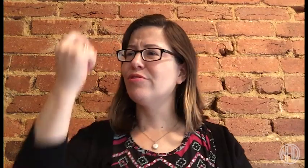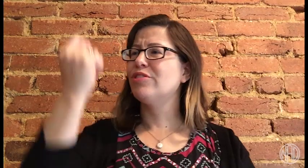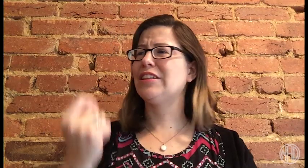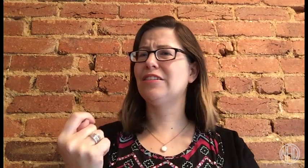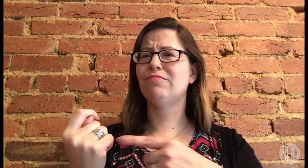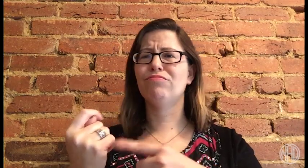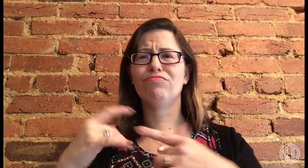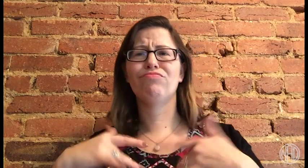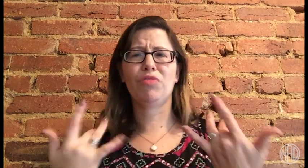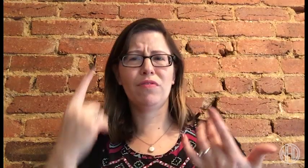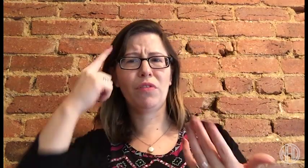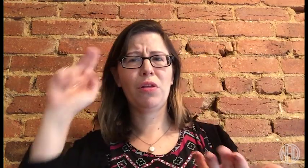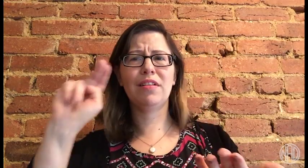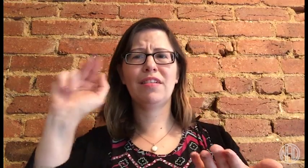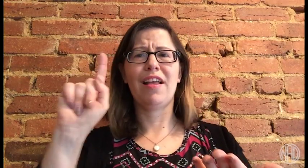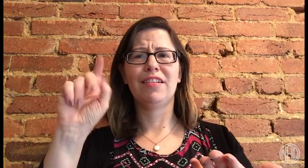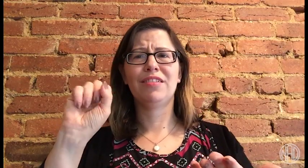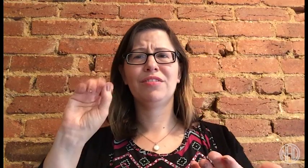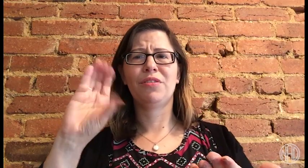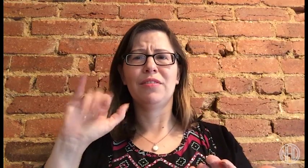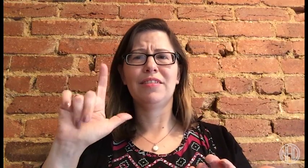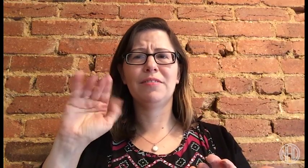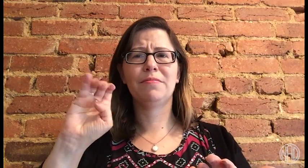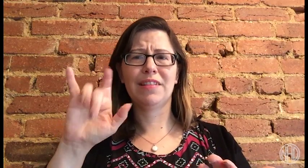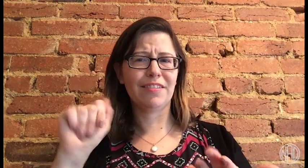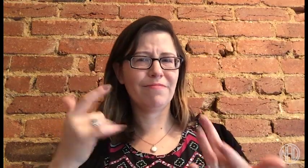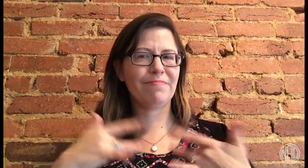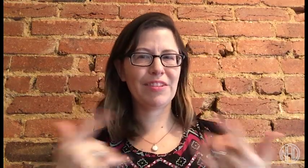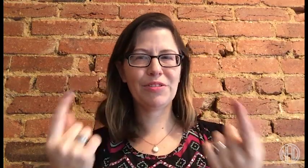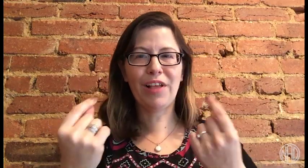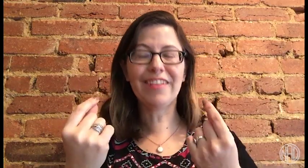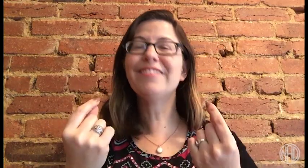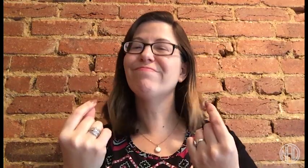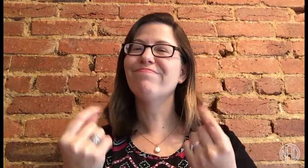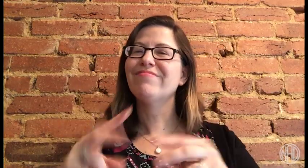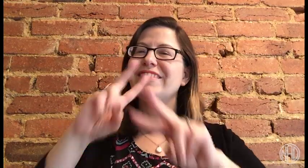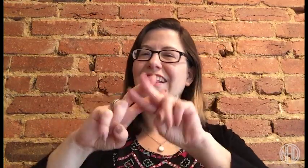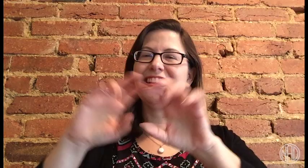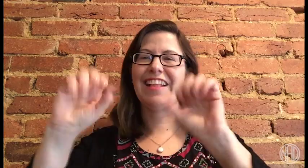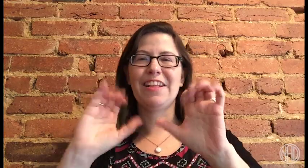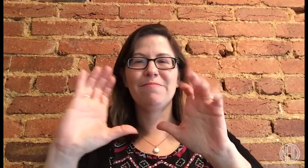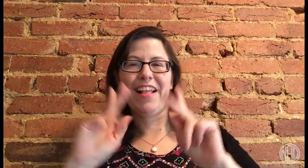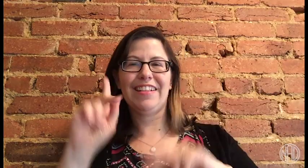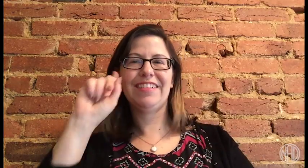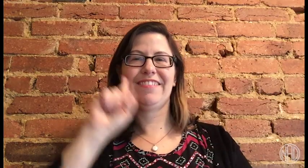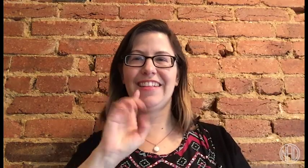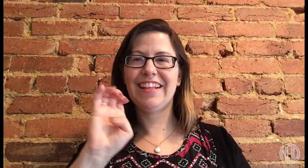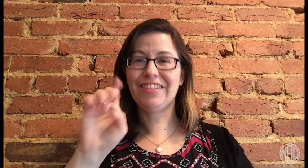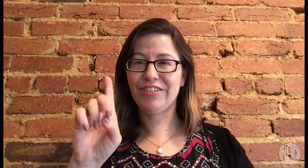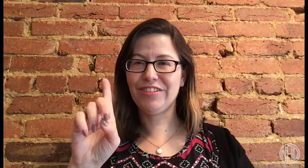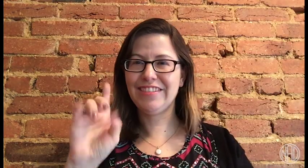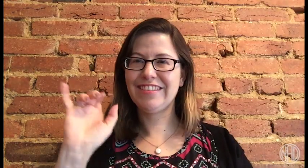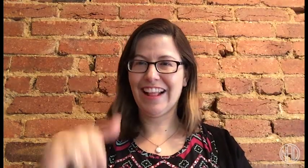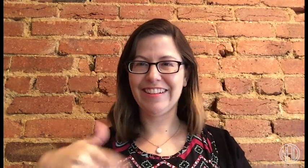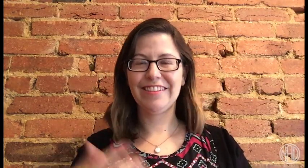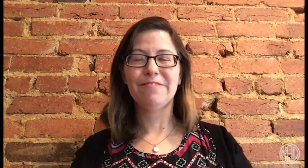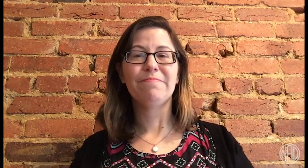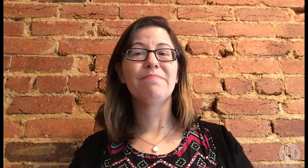What's happening on the NAD's social media On Tuesdays you wonder? Yup, #takebackdeafed!